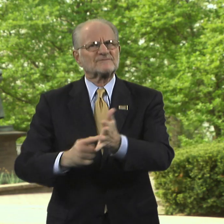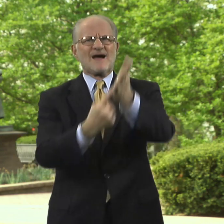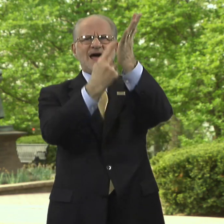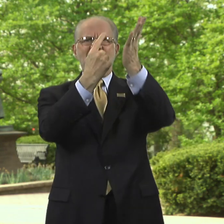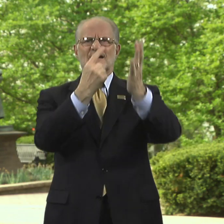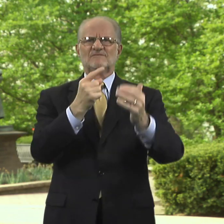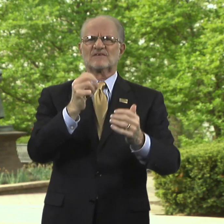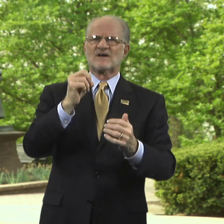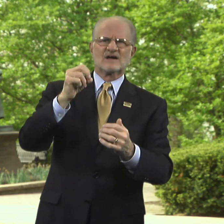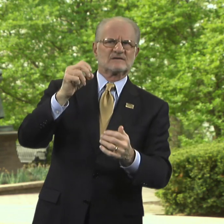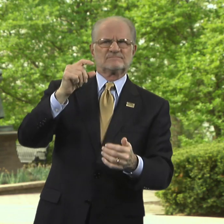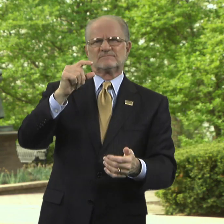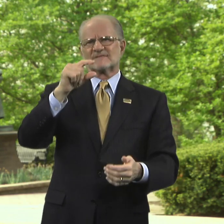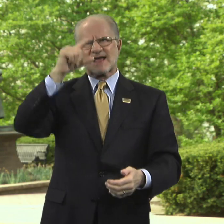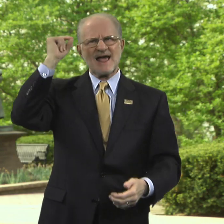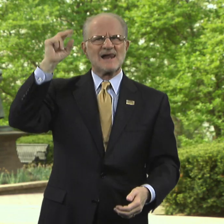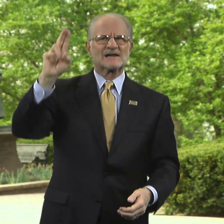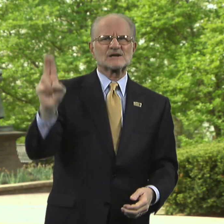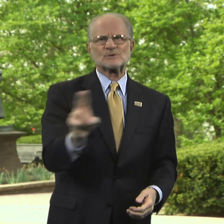the Gallaudet University Hall of Fame